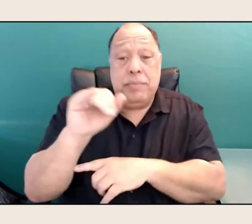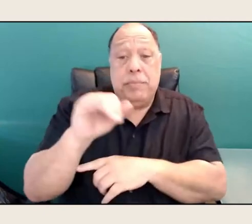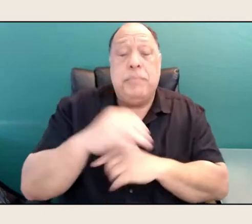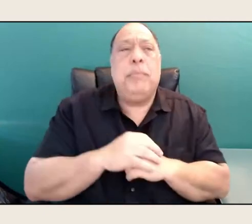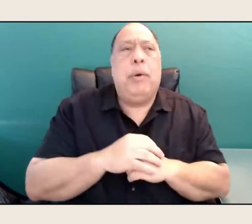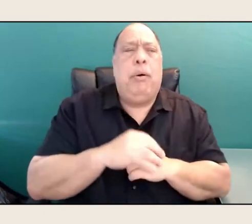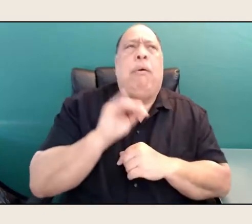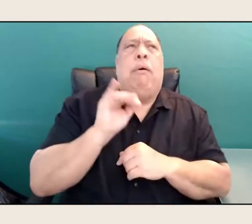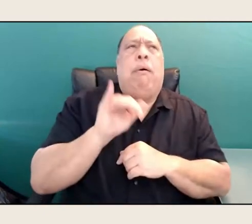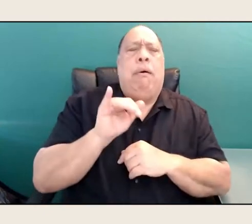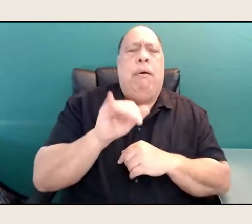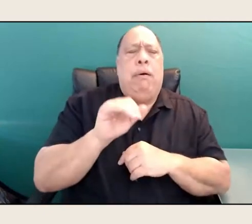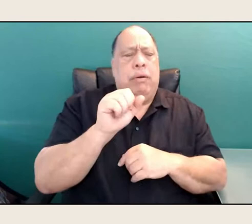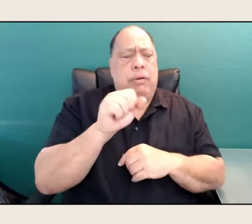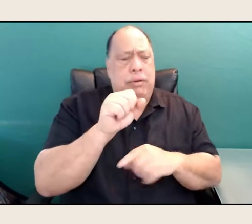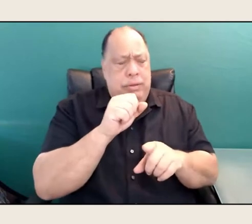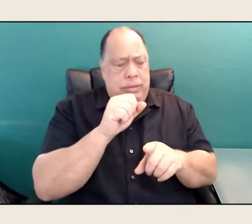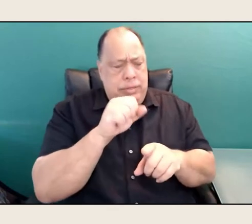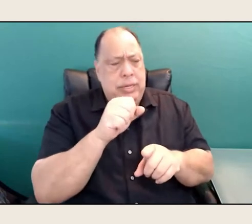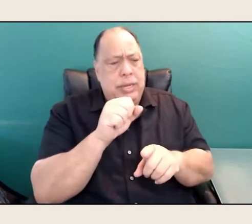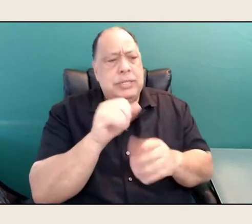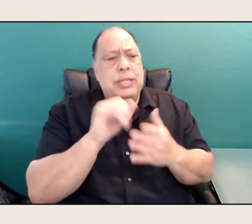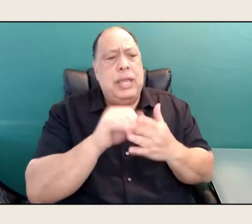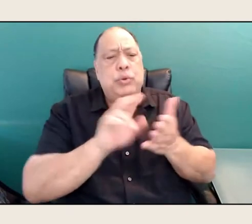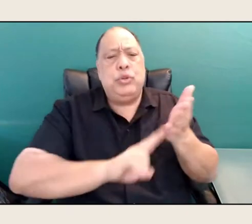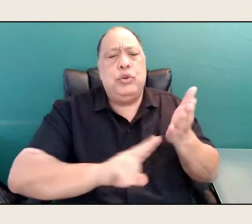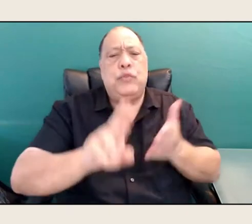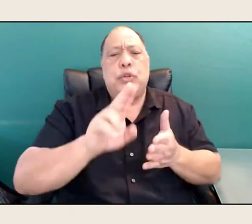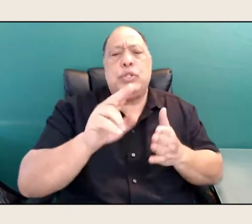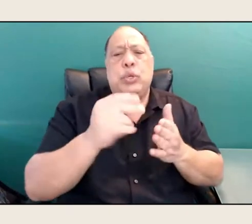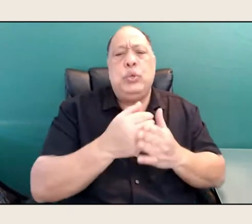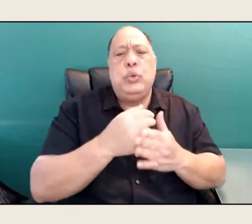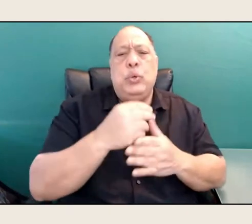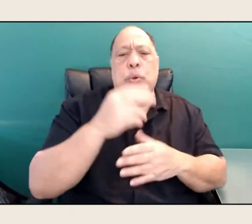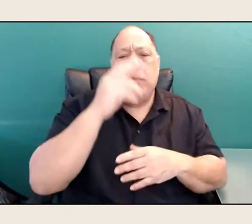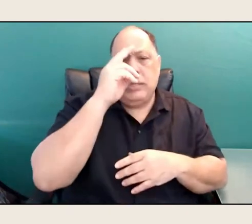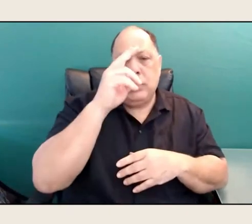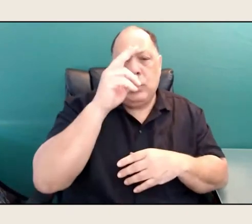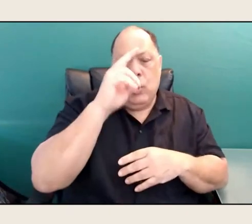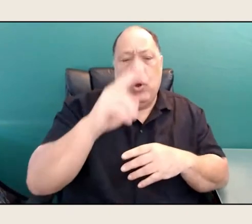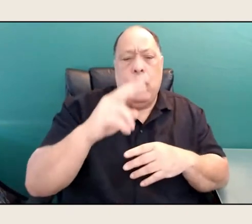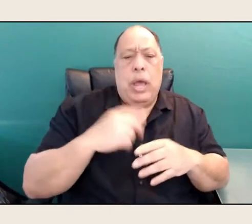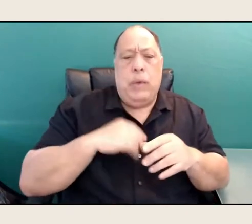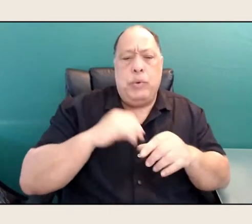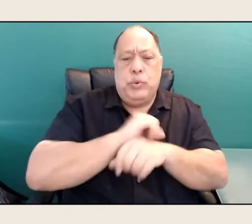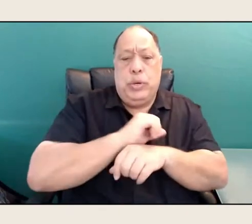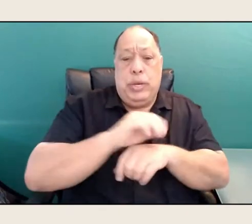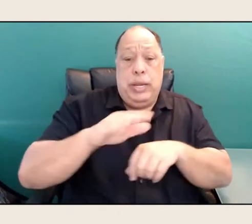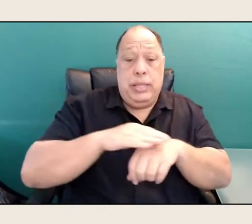I was working at a Native students' center, and we had the Kiva Club going on,